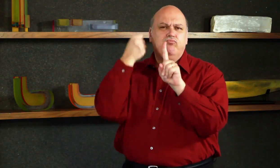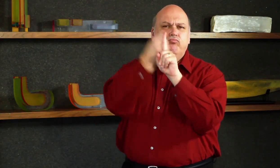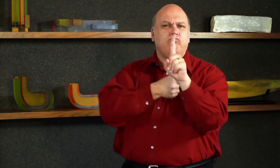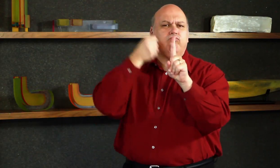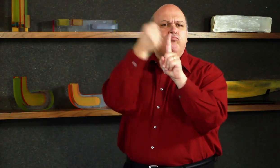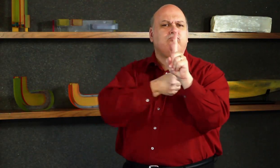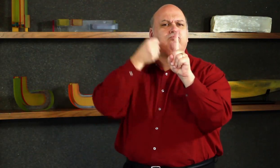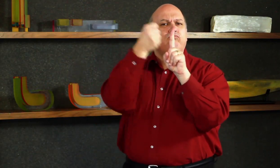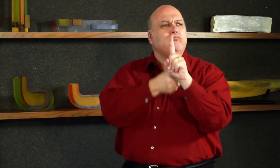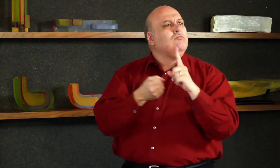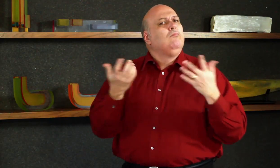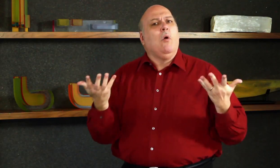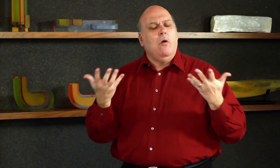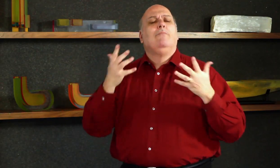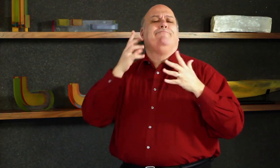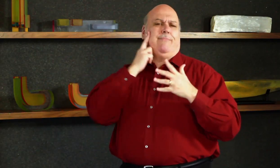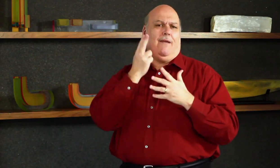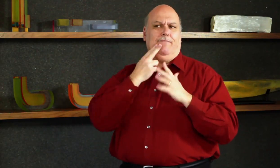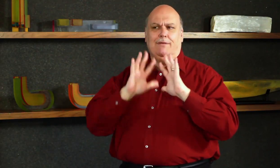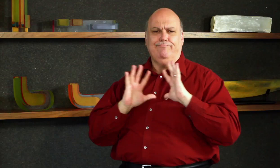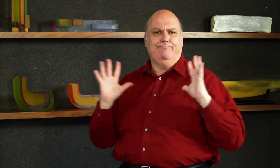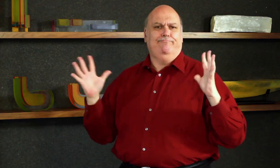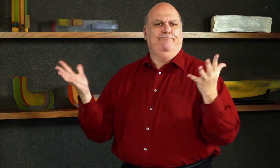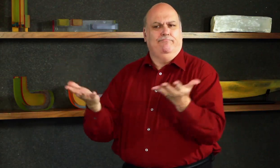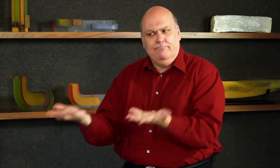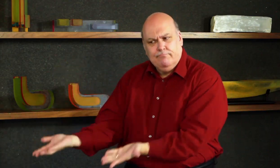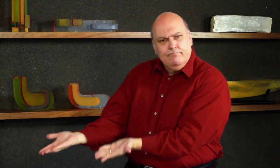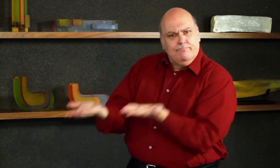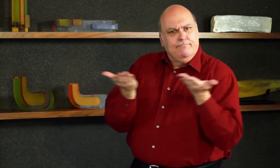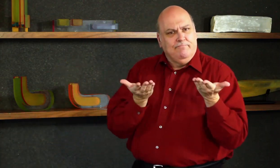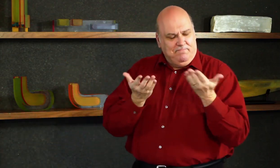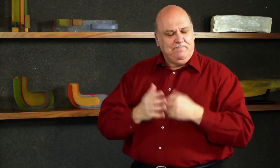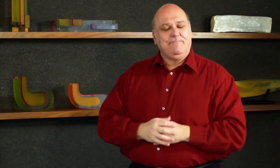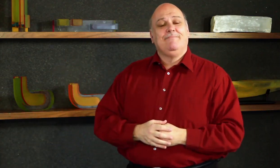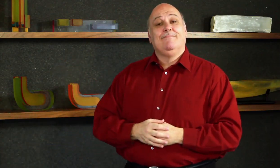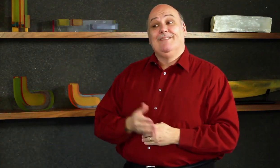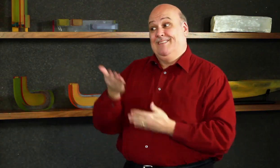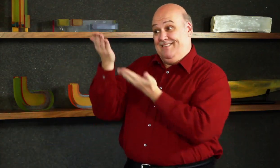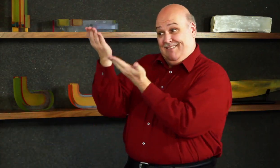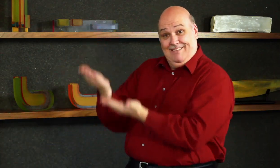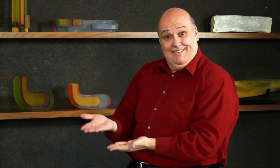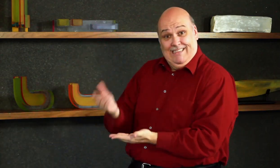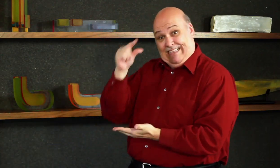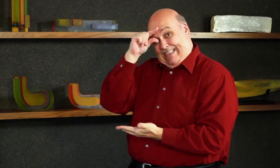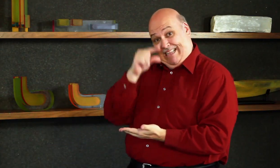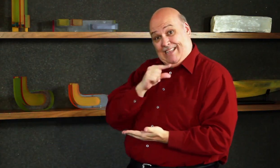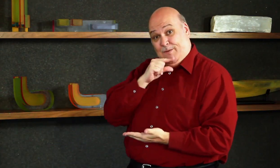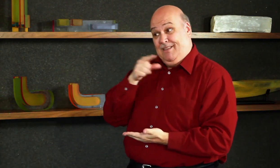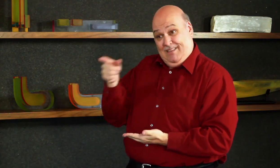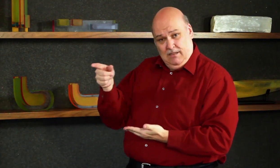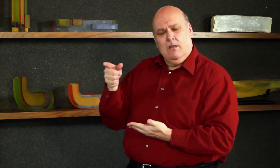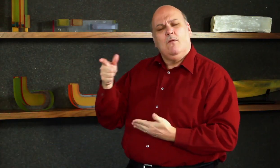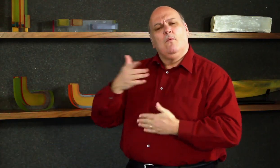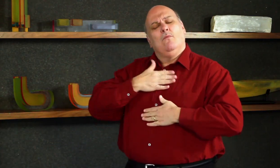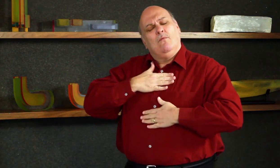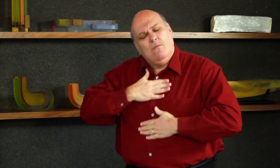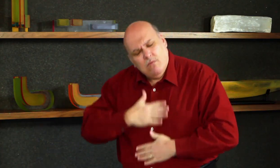Gary has many, many accomplishments, most recently receiving an honorary Doctor degree from Gallaudet University. He